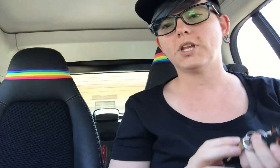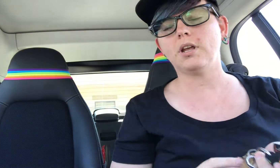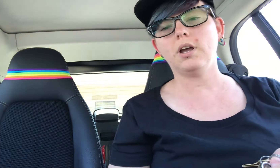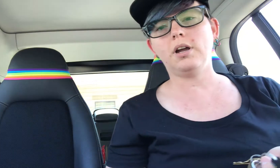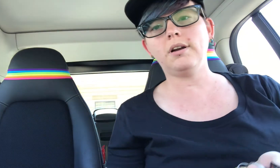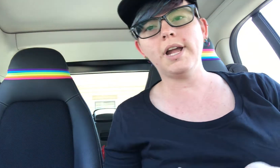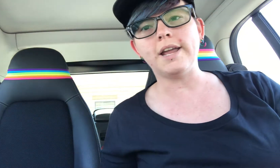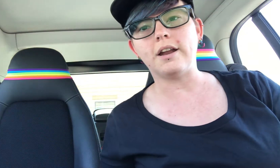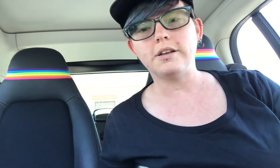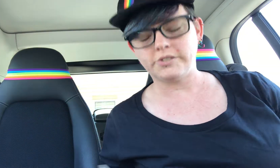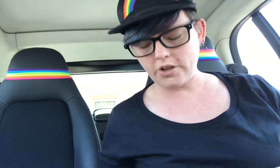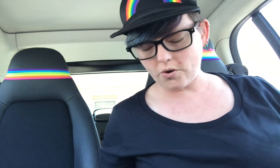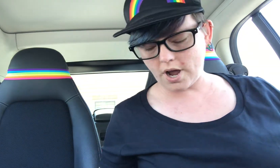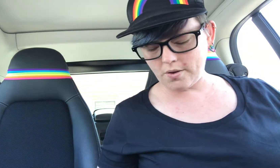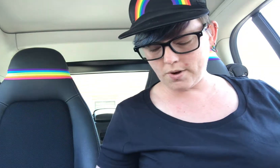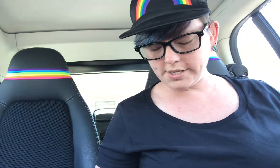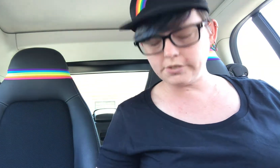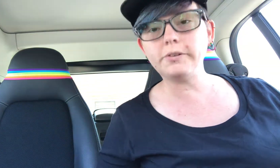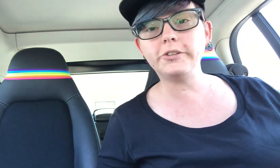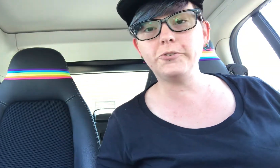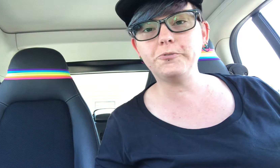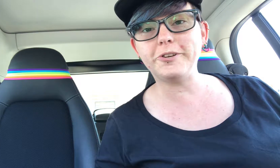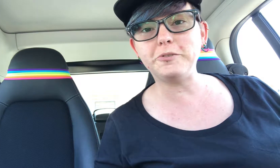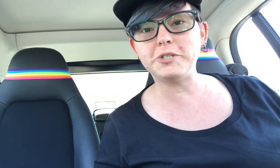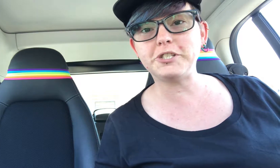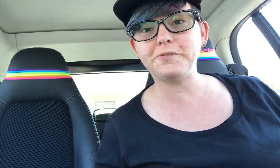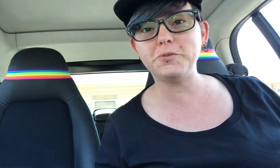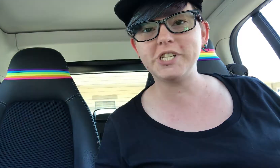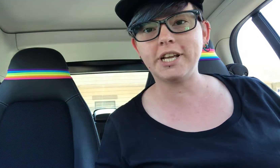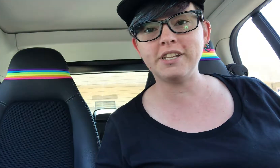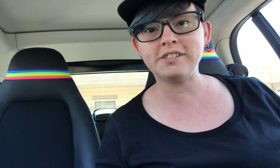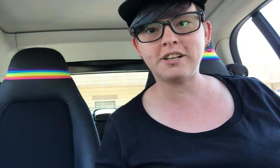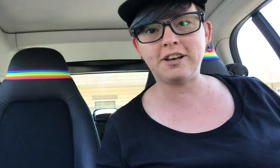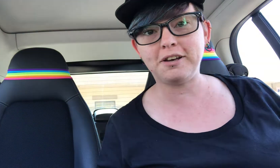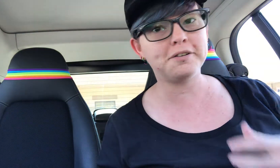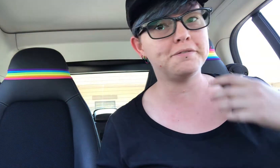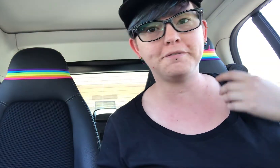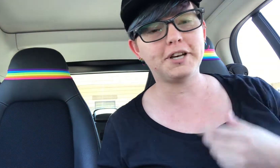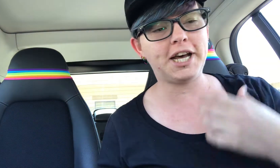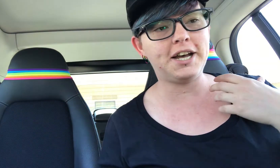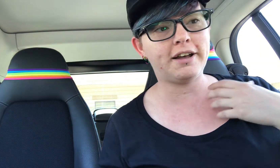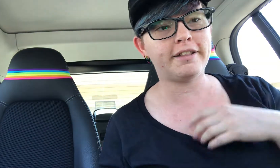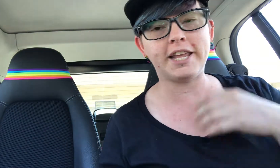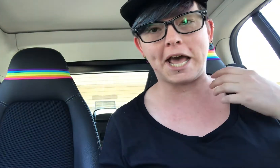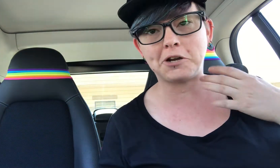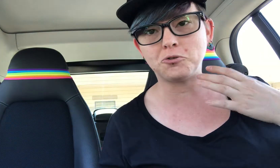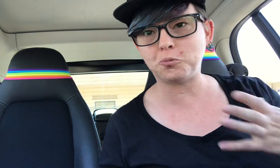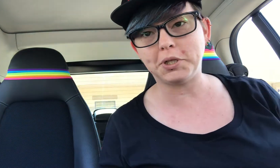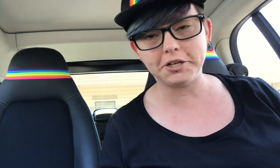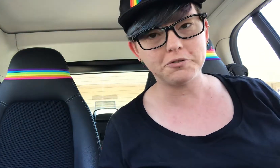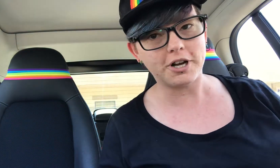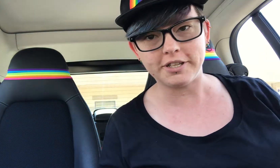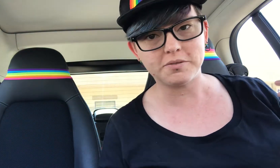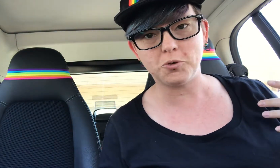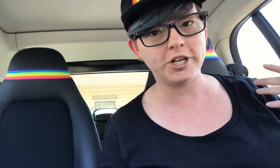Alright, so. I was going to film just a few seconds of the actual blood draw this morning just to